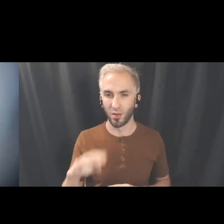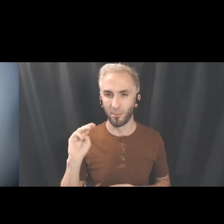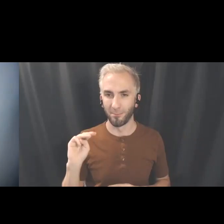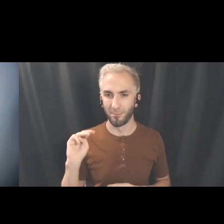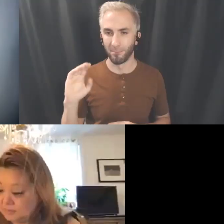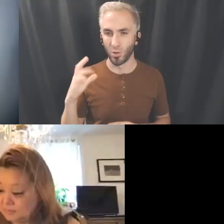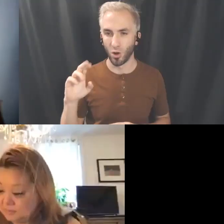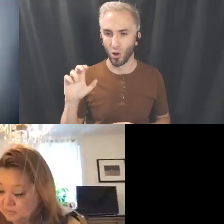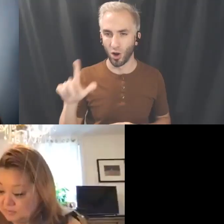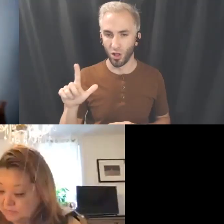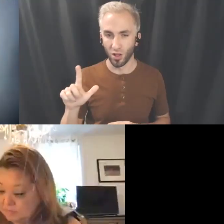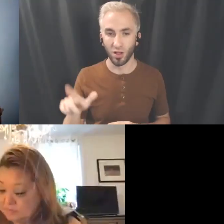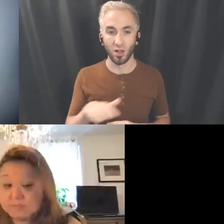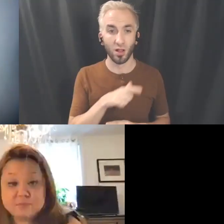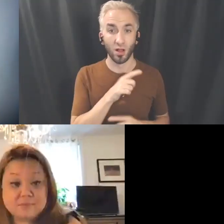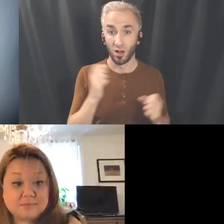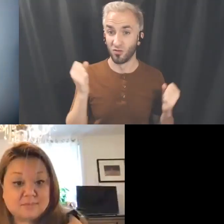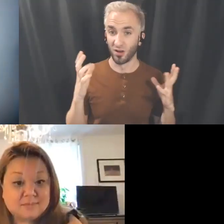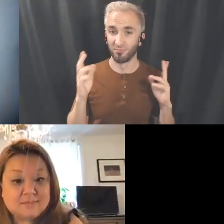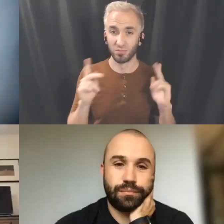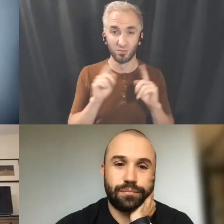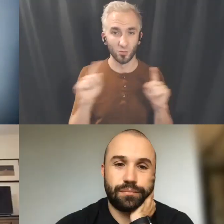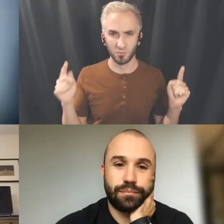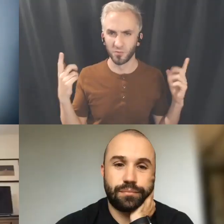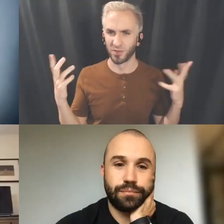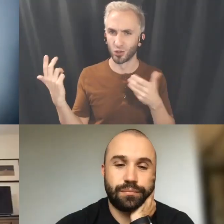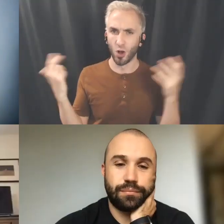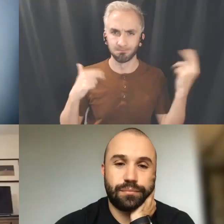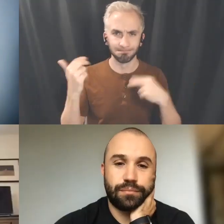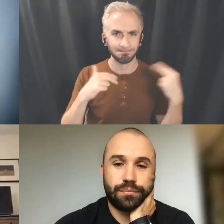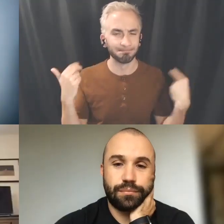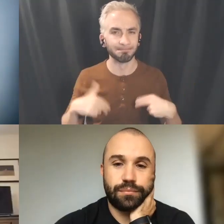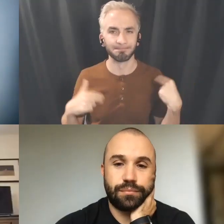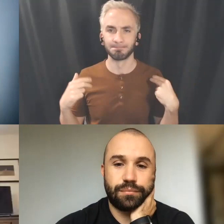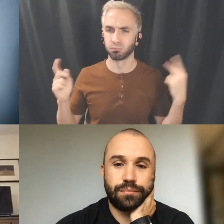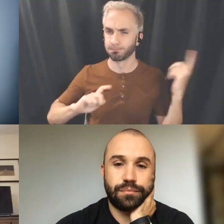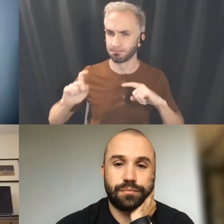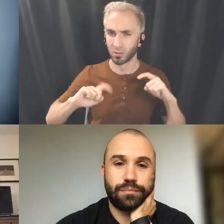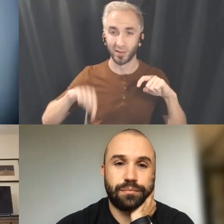is a lot of people who have contributed to this research process from the phase one,